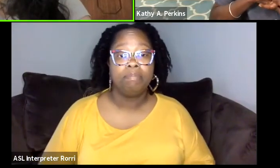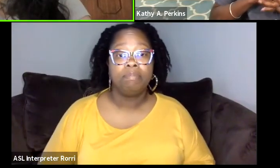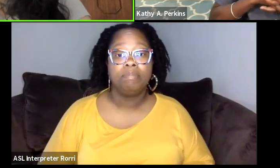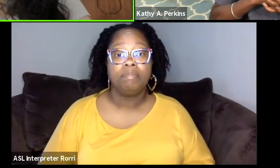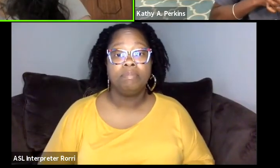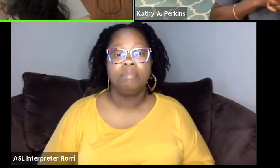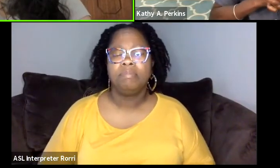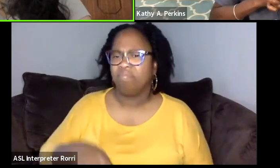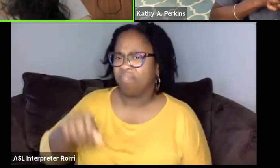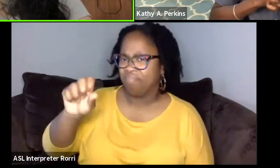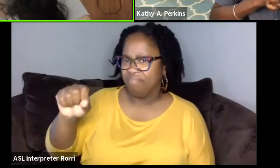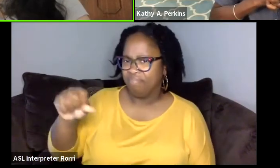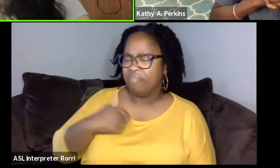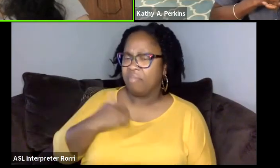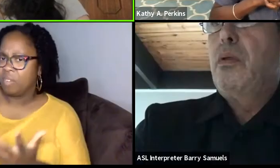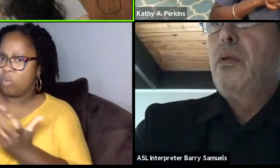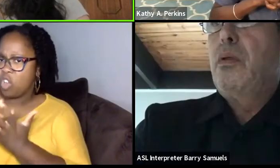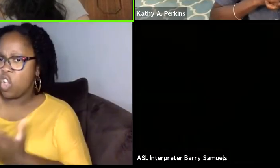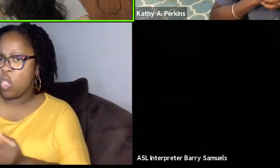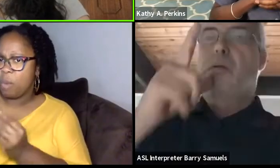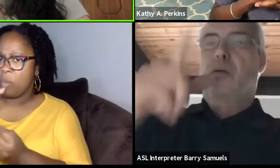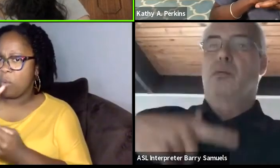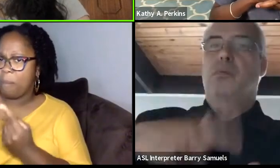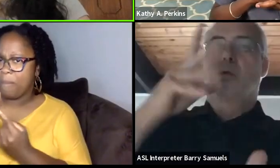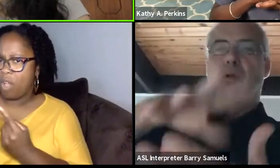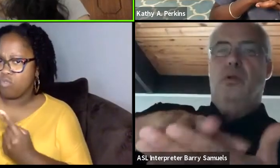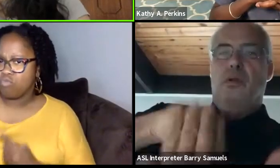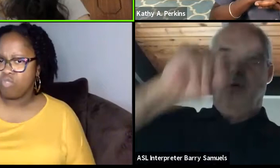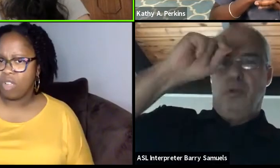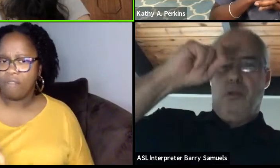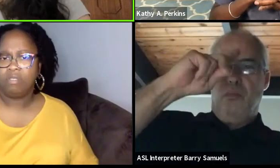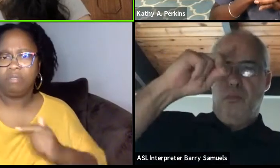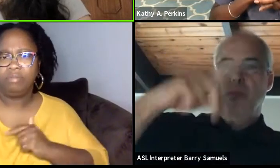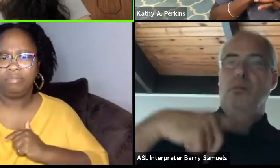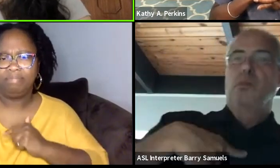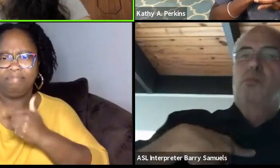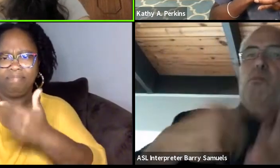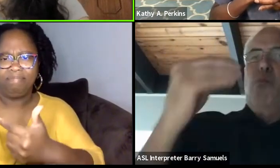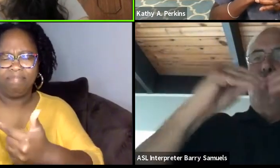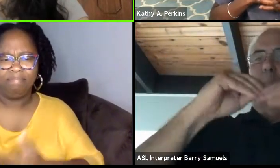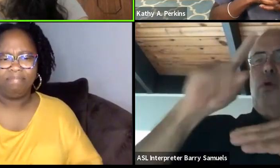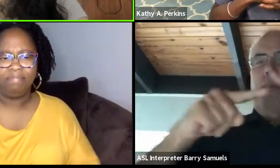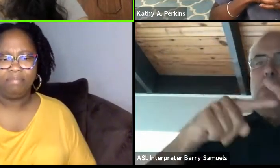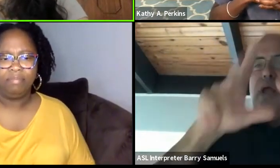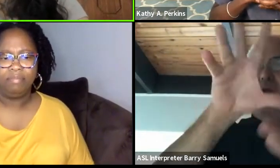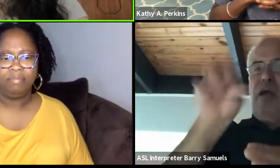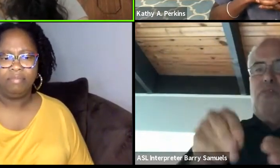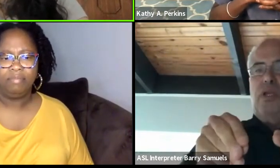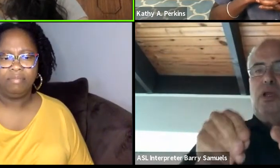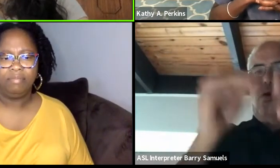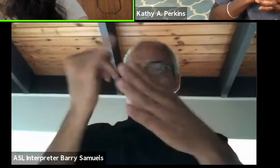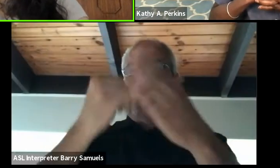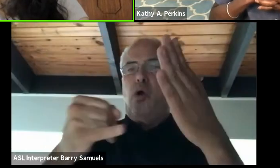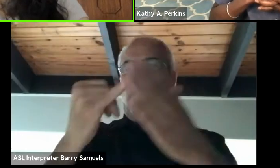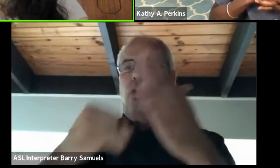about your travels across the continent. How did you become interested in African art and theater making and what did your travels,